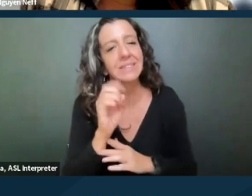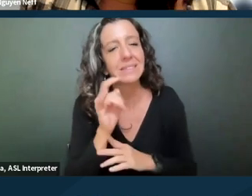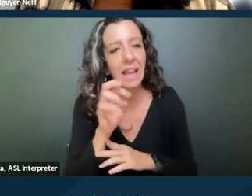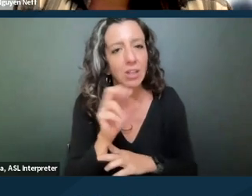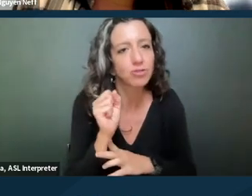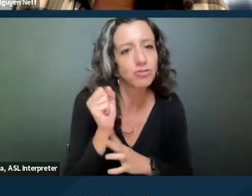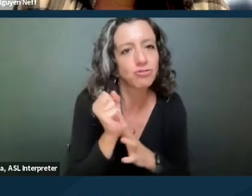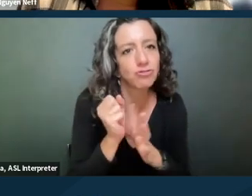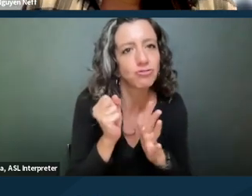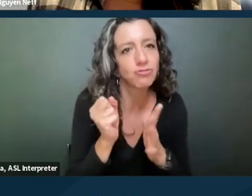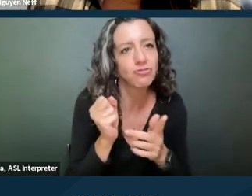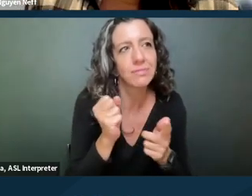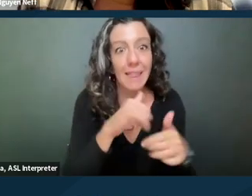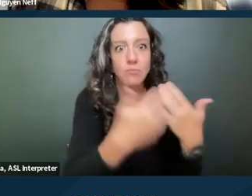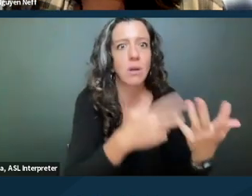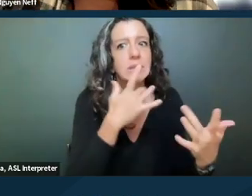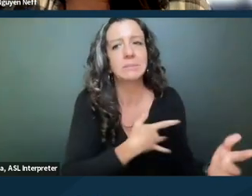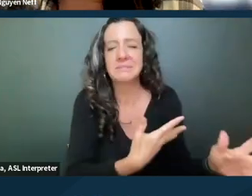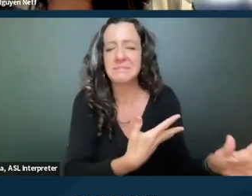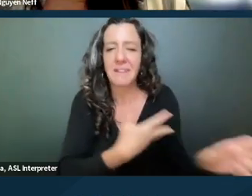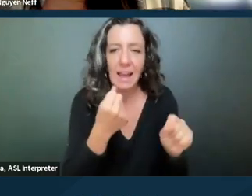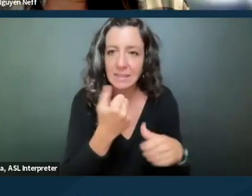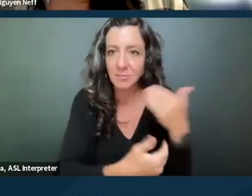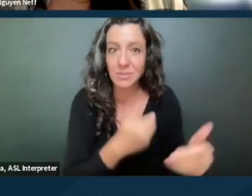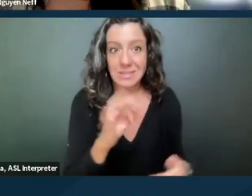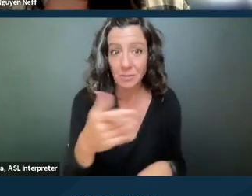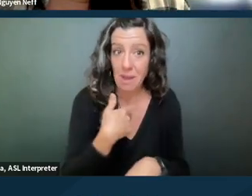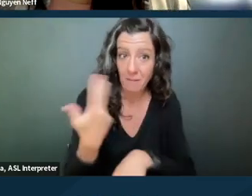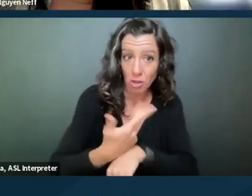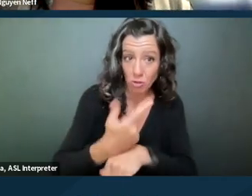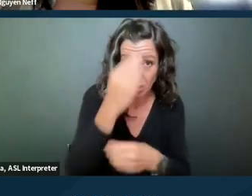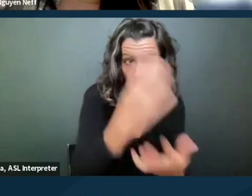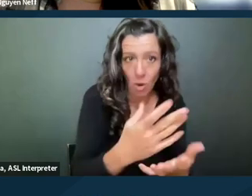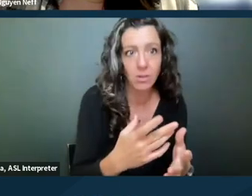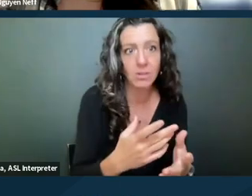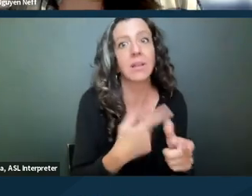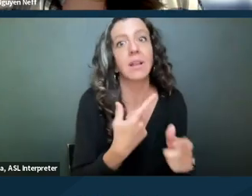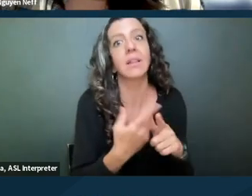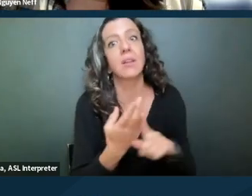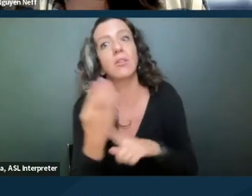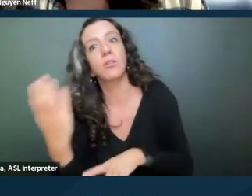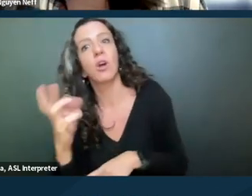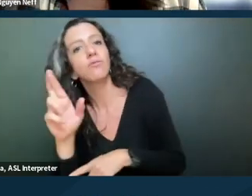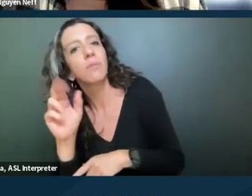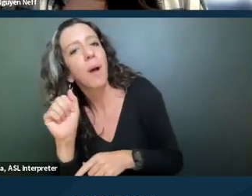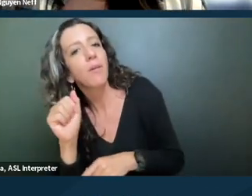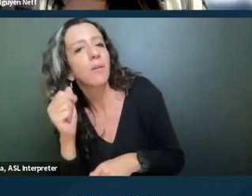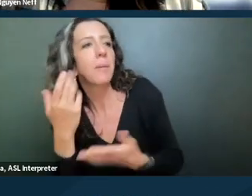you know, how quickly the process moves. If you've got a three day notice, you put in reasonable accommodation, you know, requesting a turnaround in like 24 hours